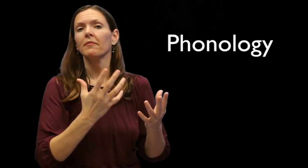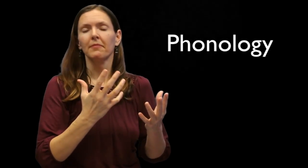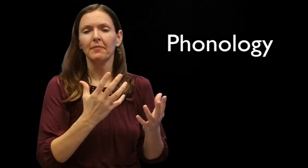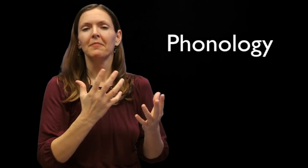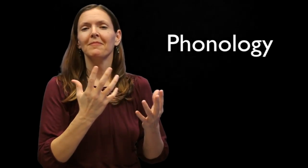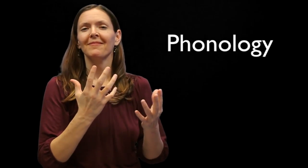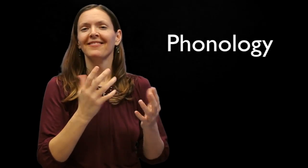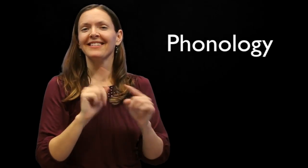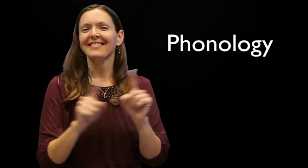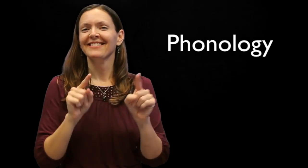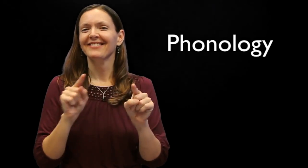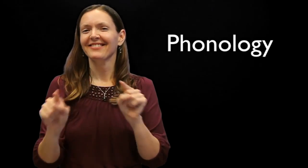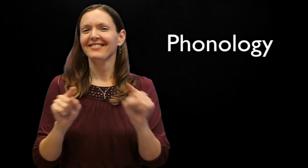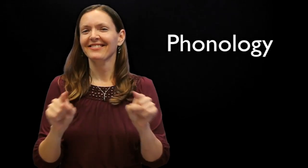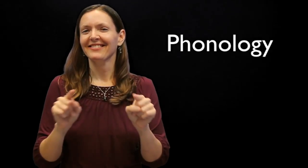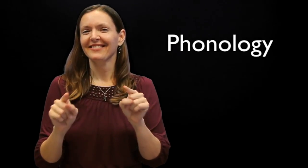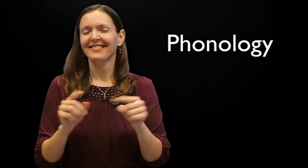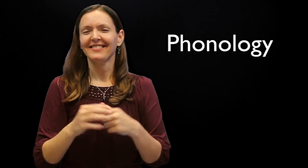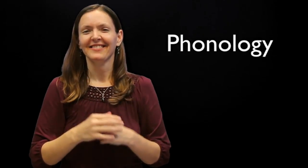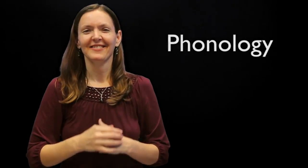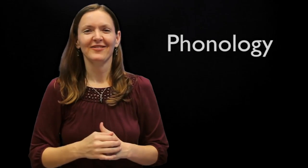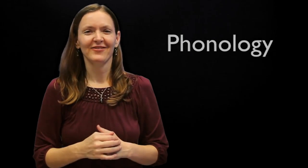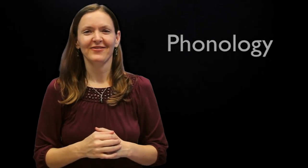See the differences between the phonological structure for casual-KNOW and formal-KNOW?